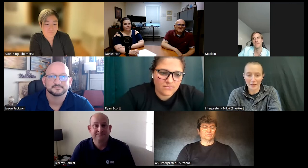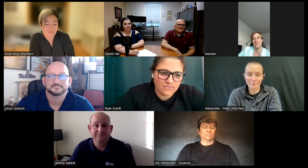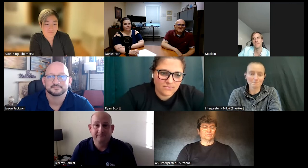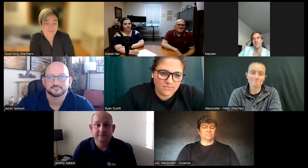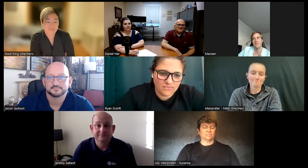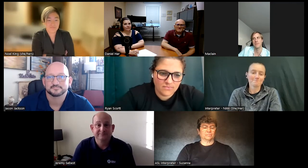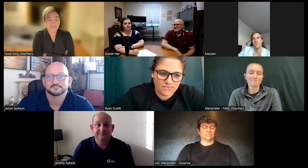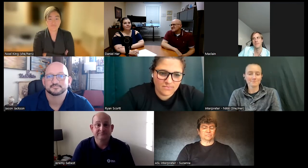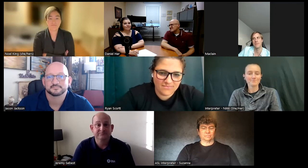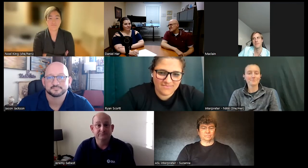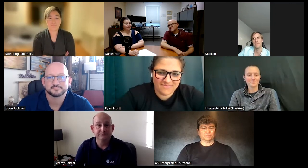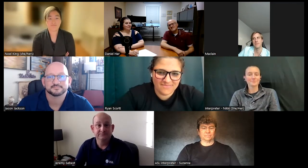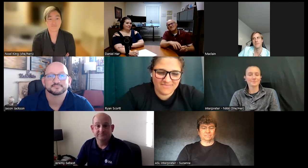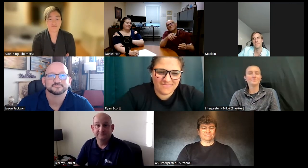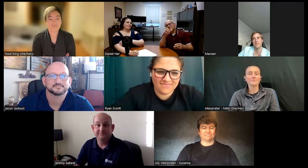you can